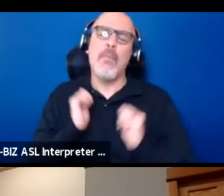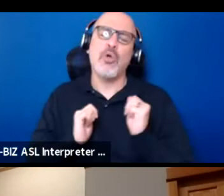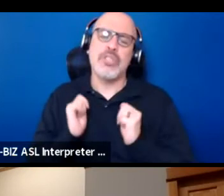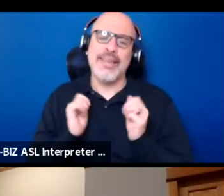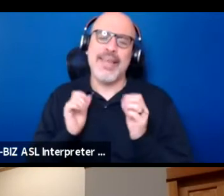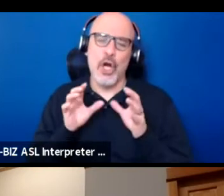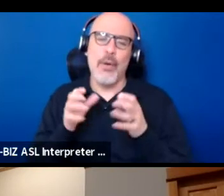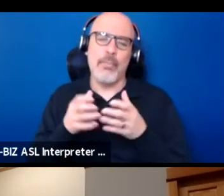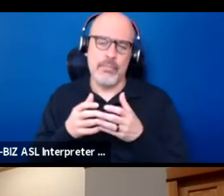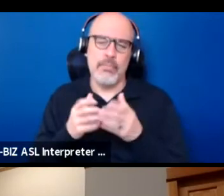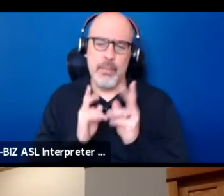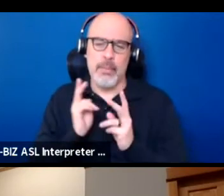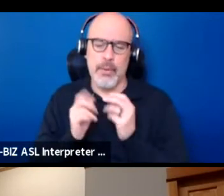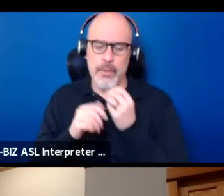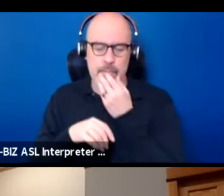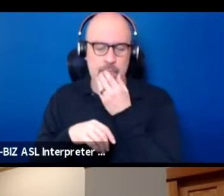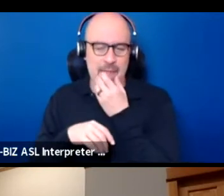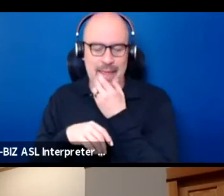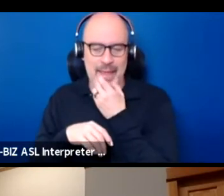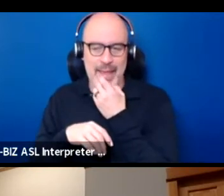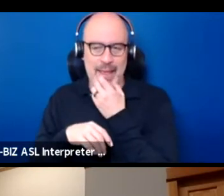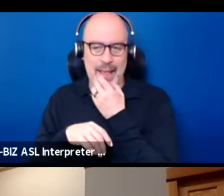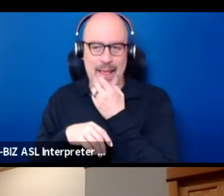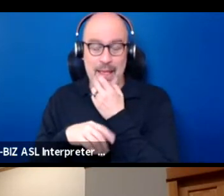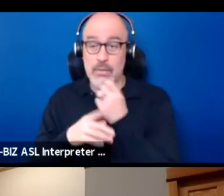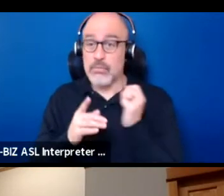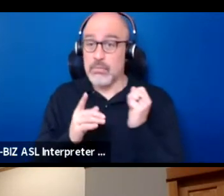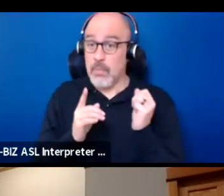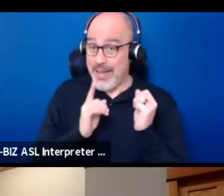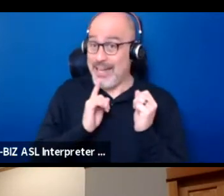as it turned out, but it is a real phenomenon,